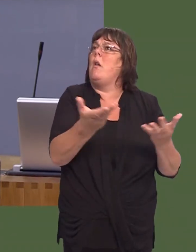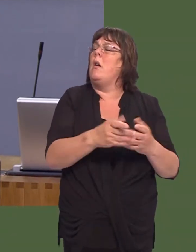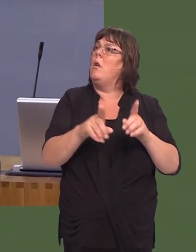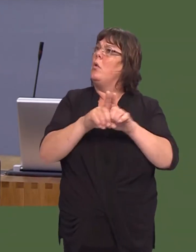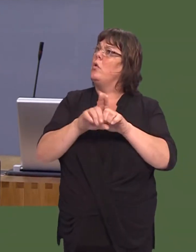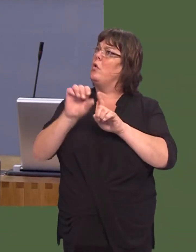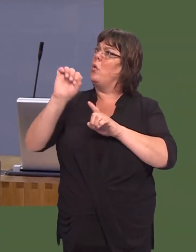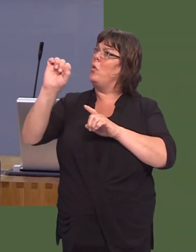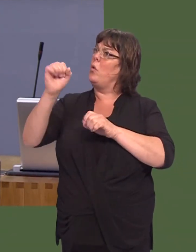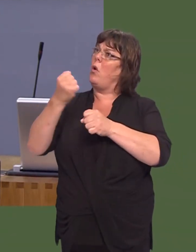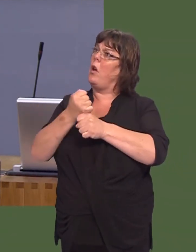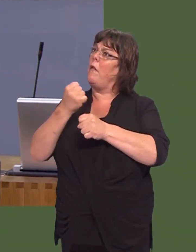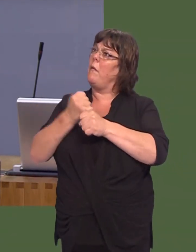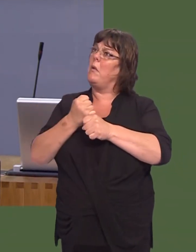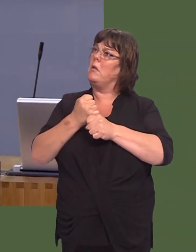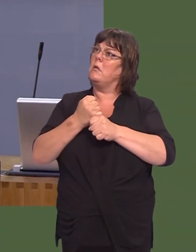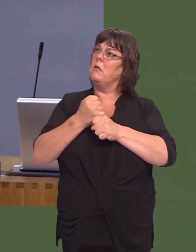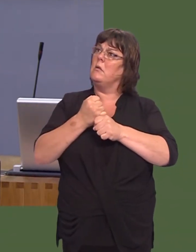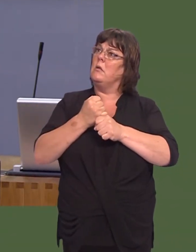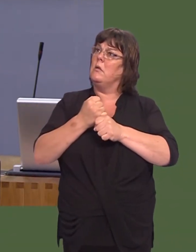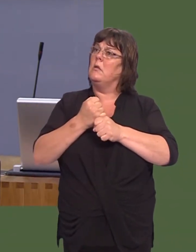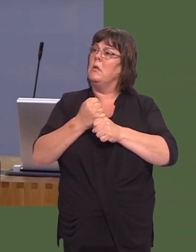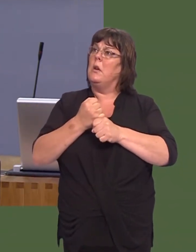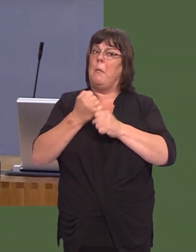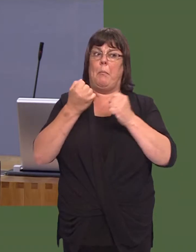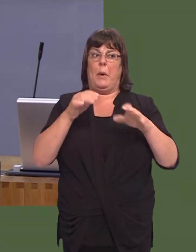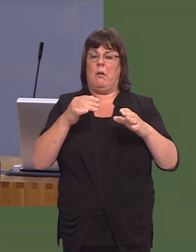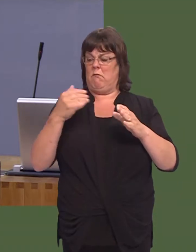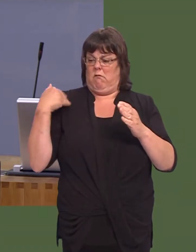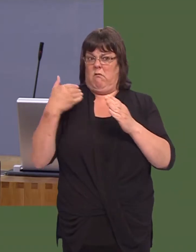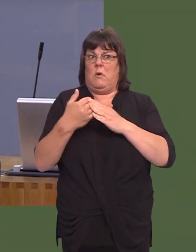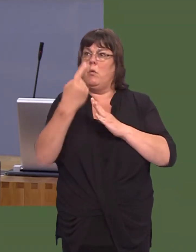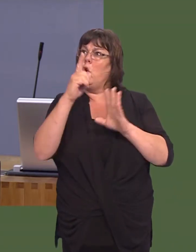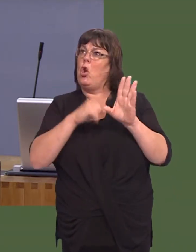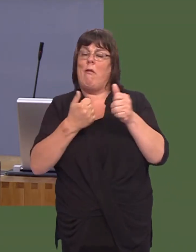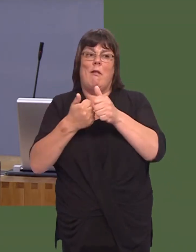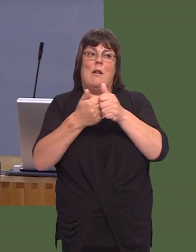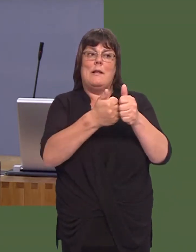ei gyflwyno yn y 12 mis diwethaf i helpu pobl mewn cymunedau gwledig syín dioddef o dementia?